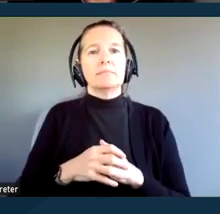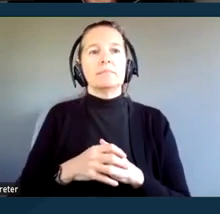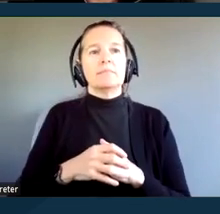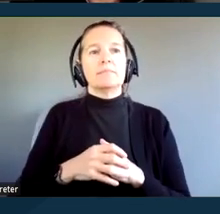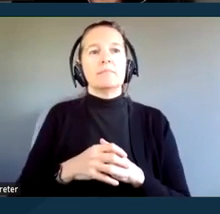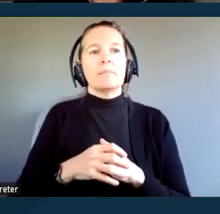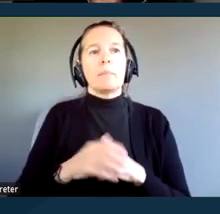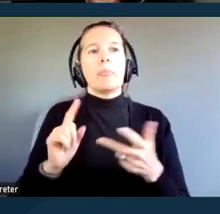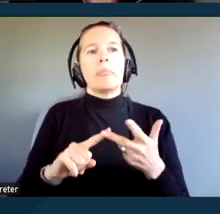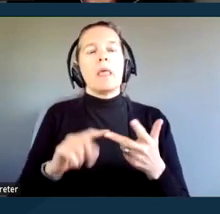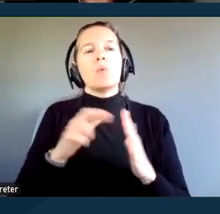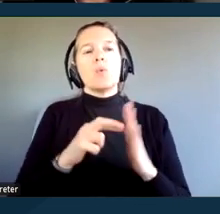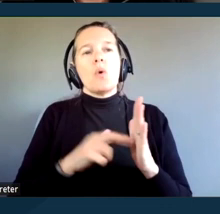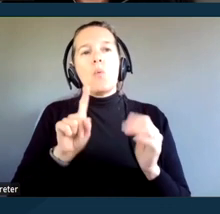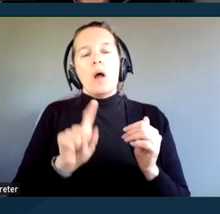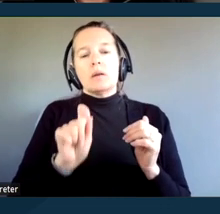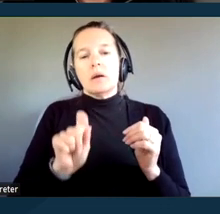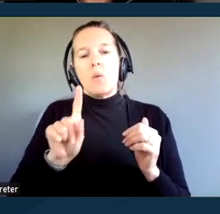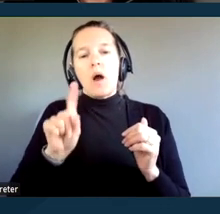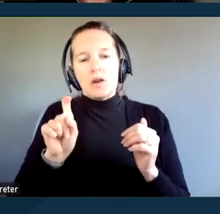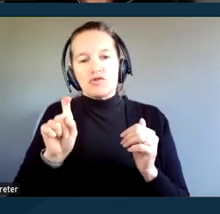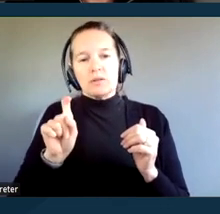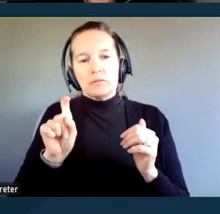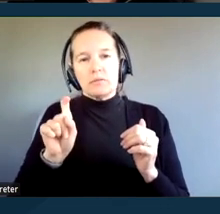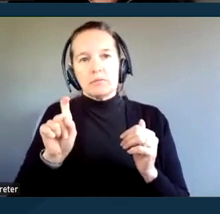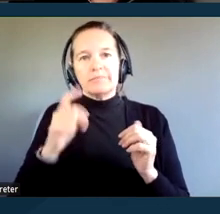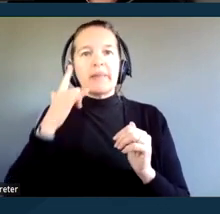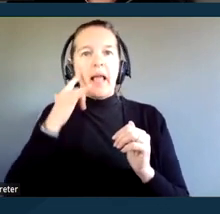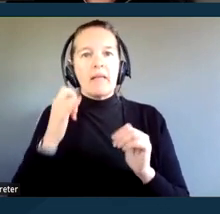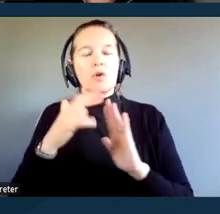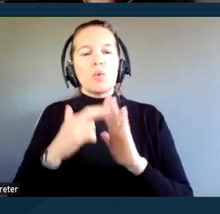Rule 1.100 of the California rule of court is a rule